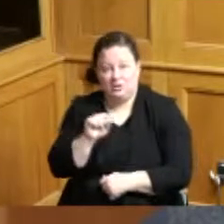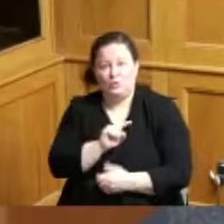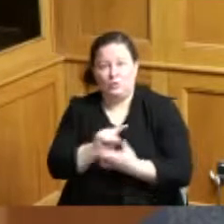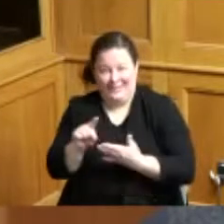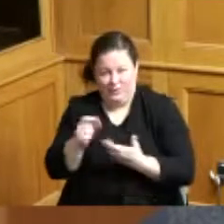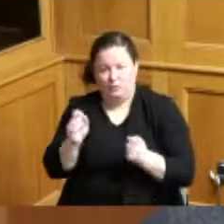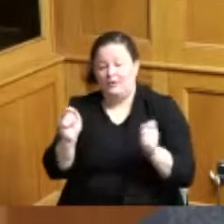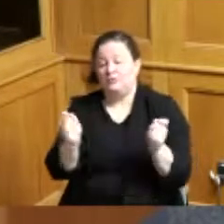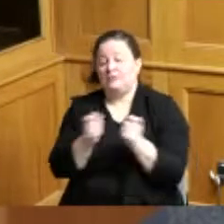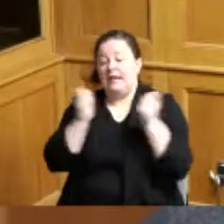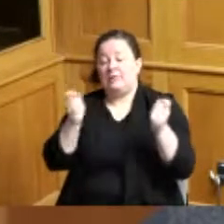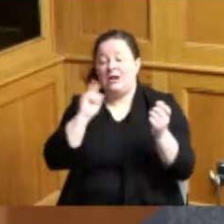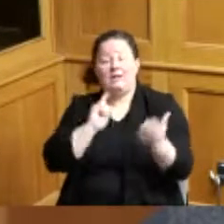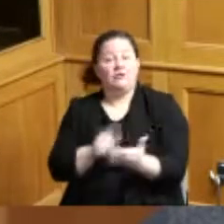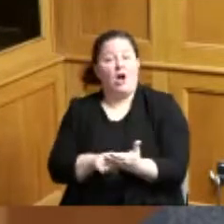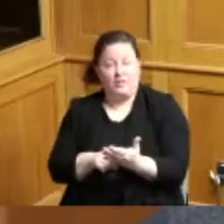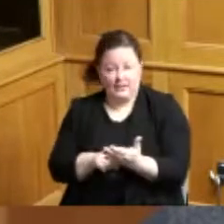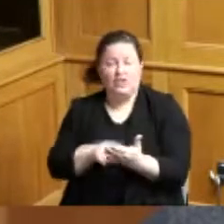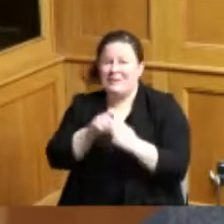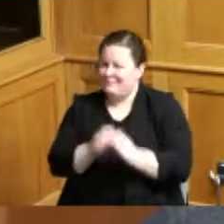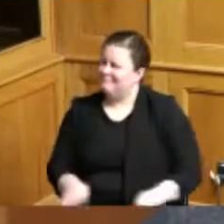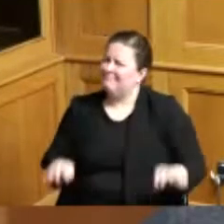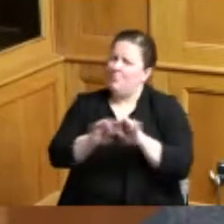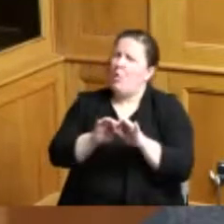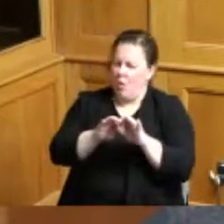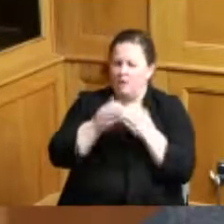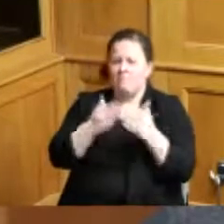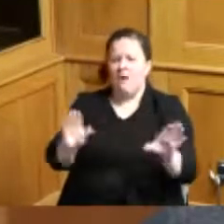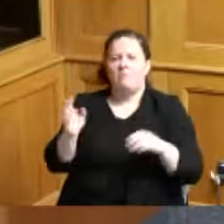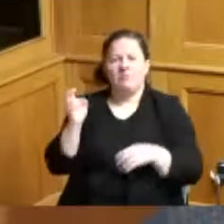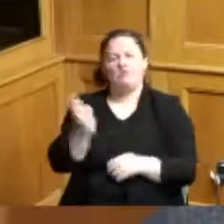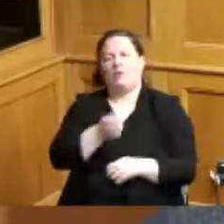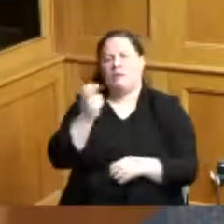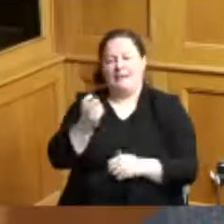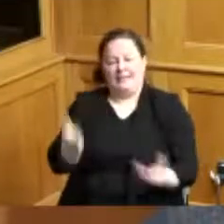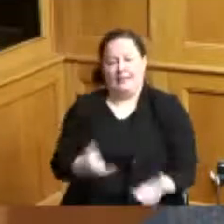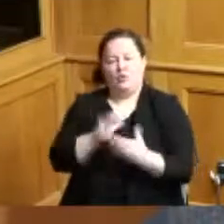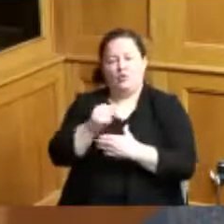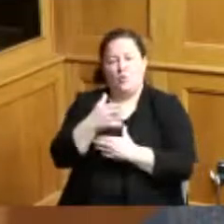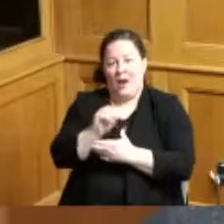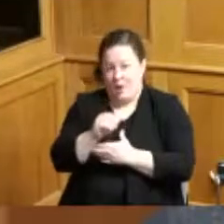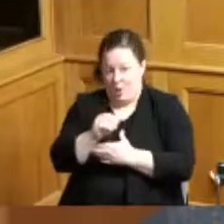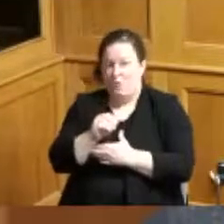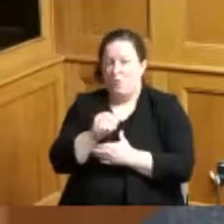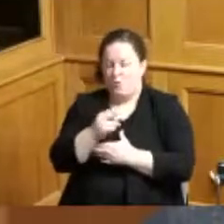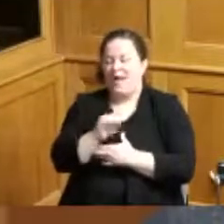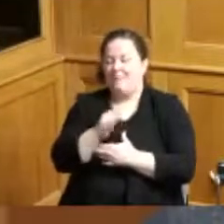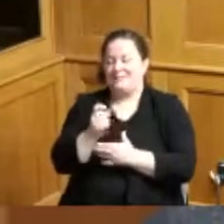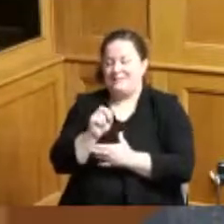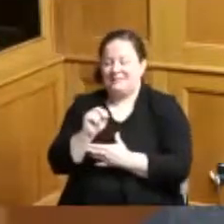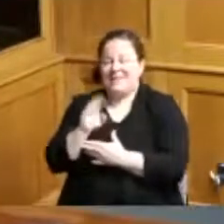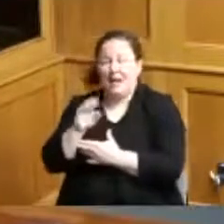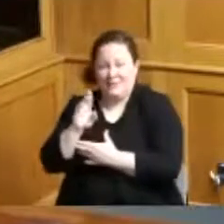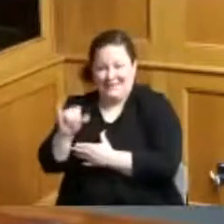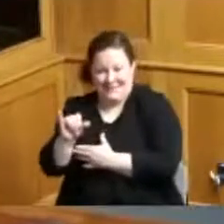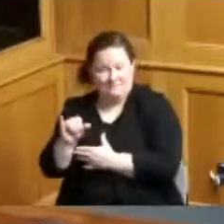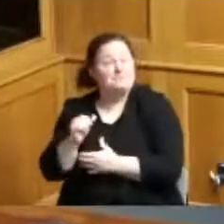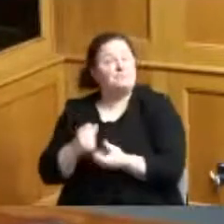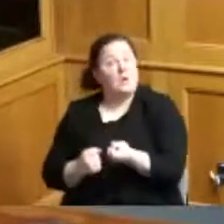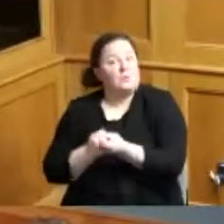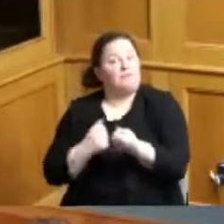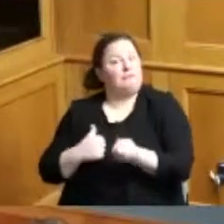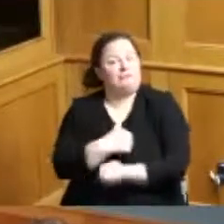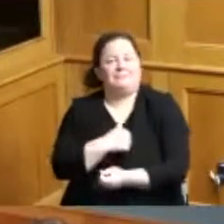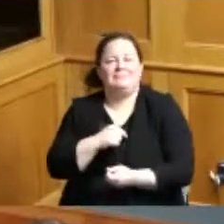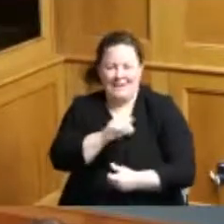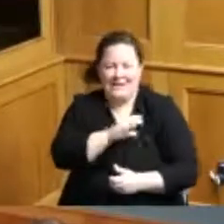the importance of public transit in our community by order of all three County Commissioners